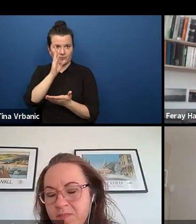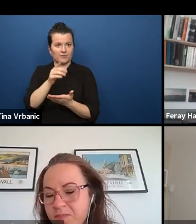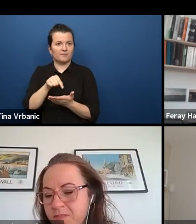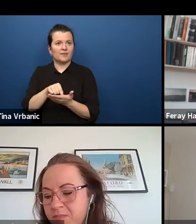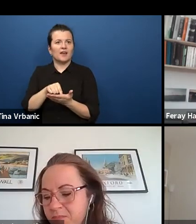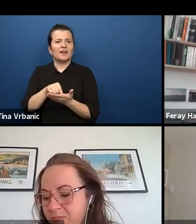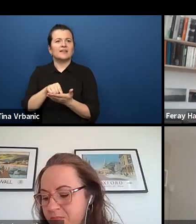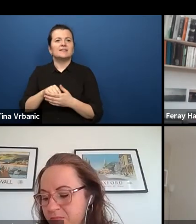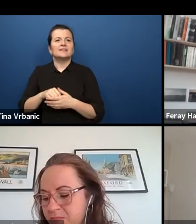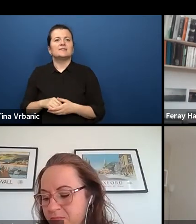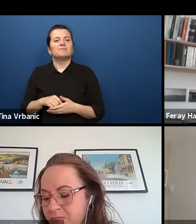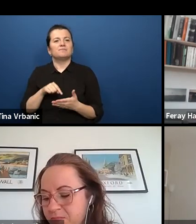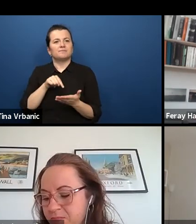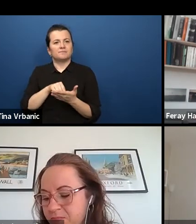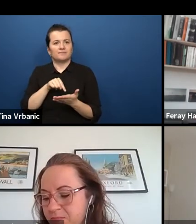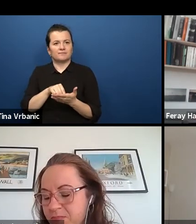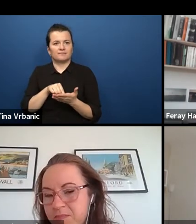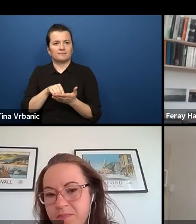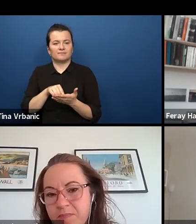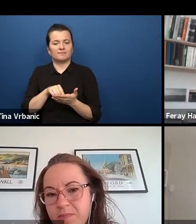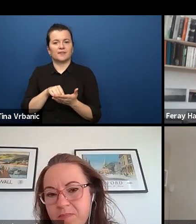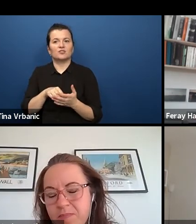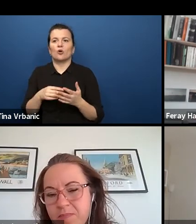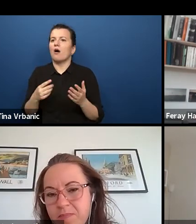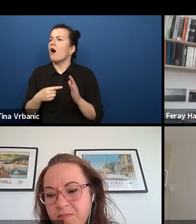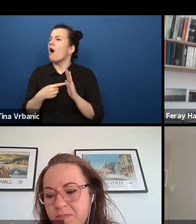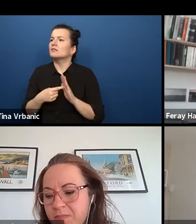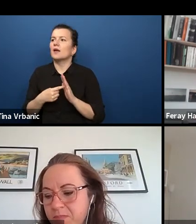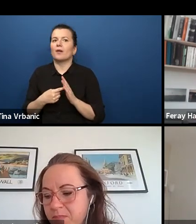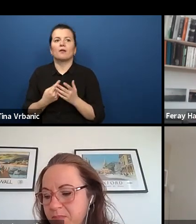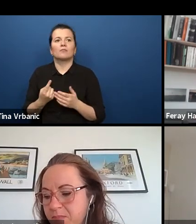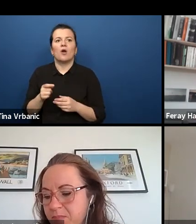If there is only one person who looks at me,